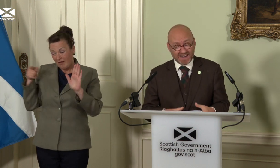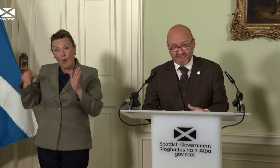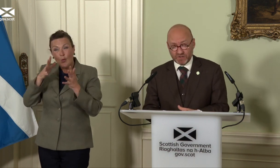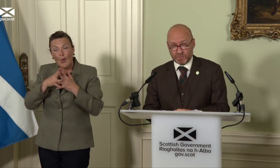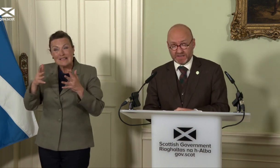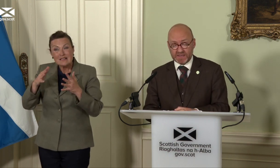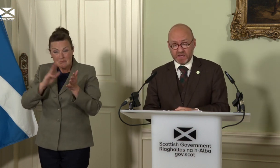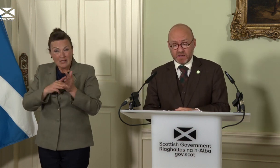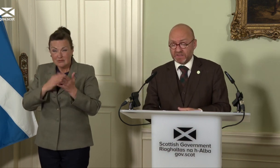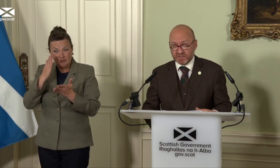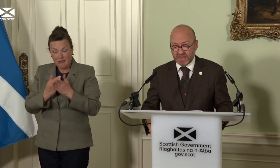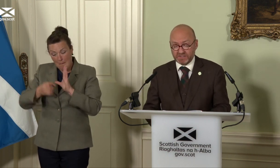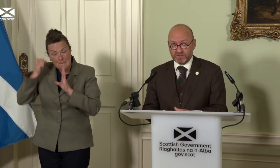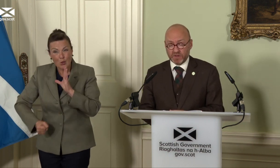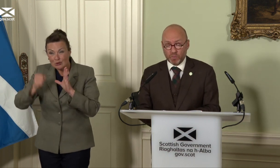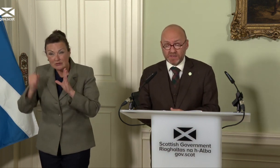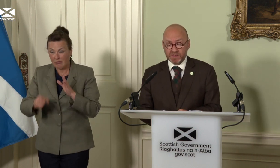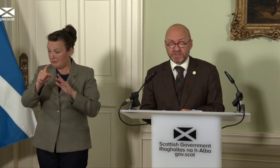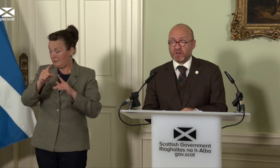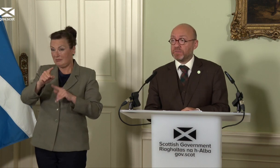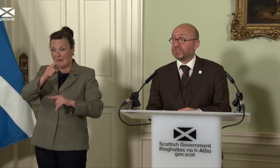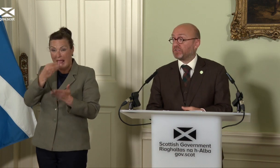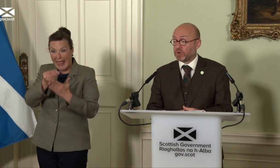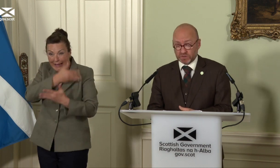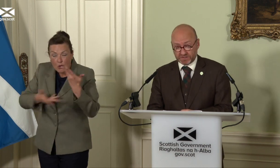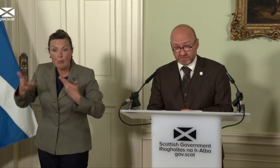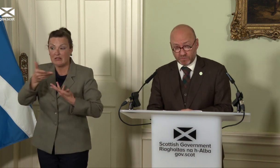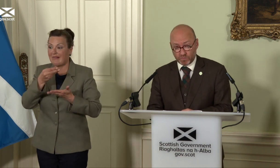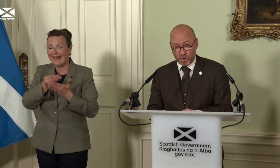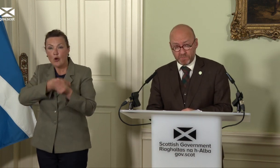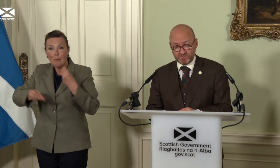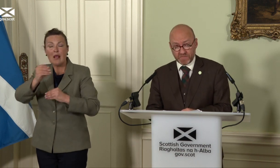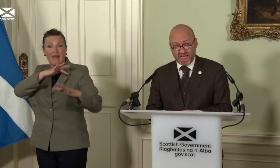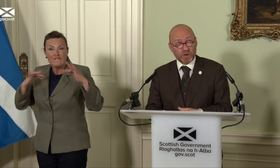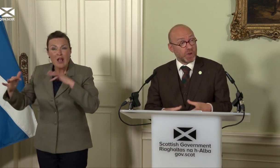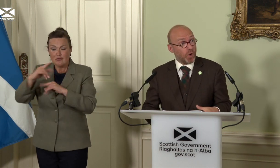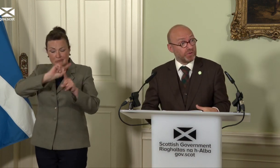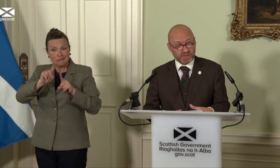economically by successive Westminster governments that Scotland did not vote for. And we all suffer